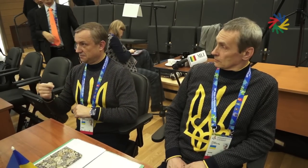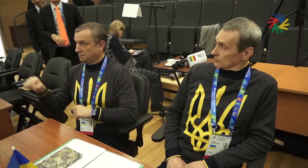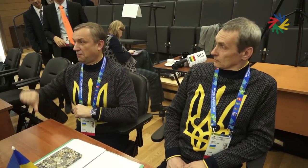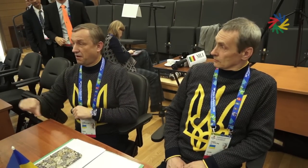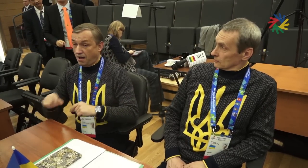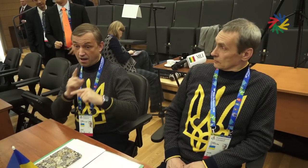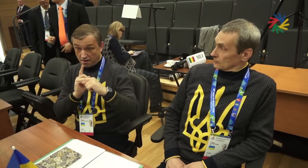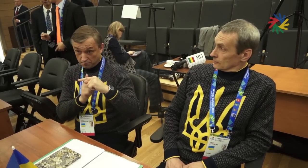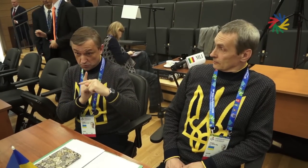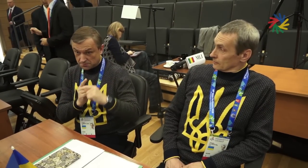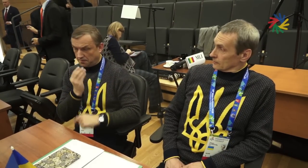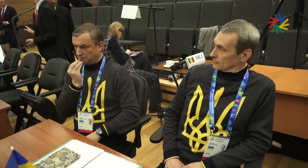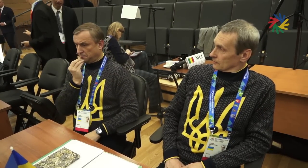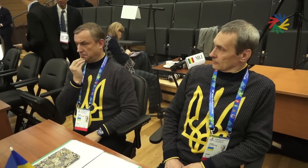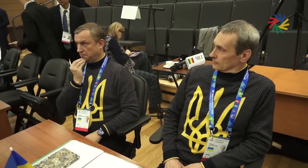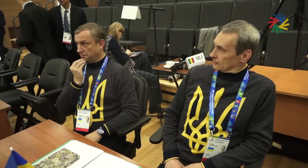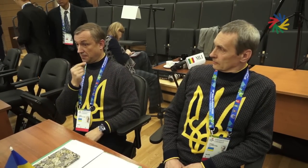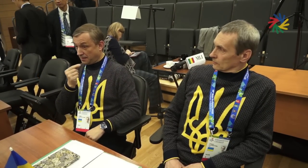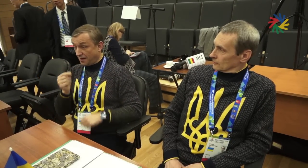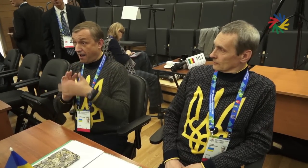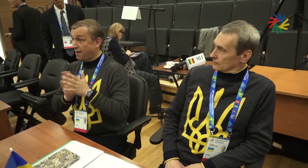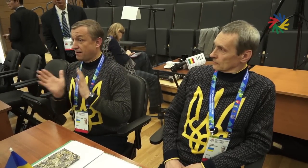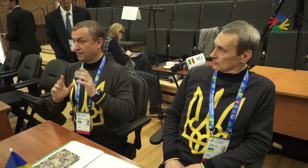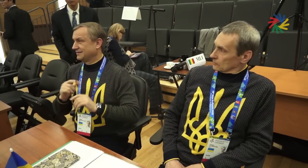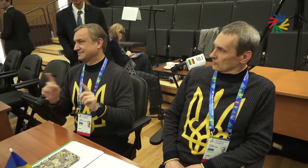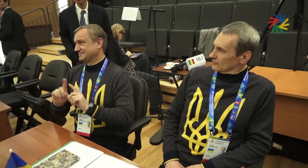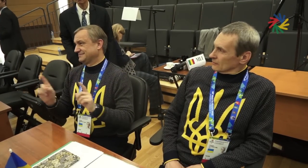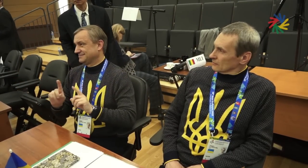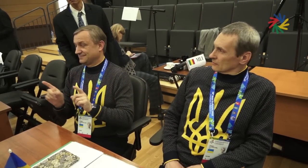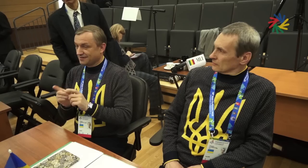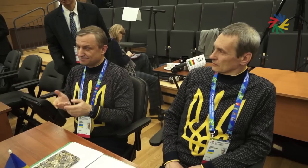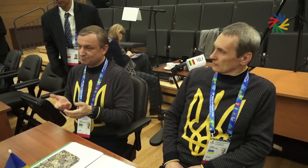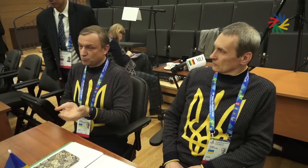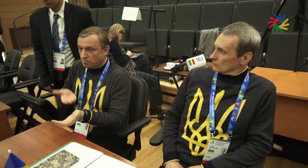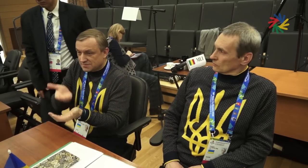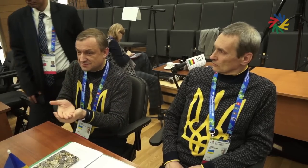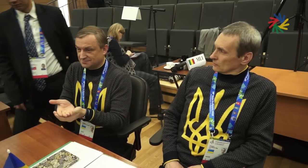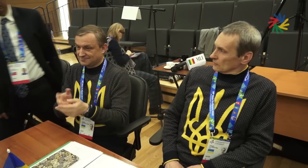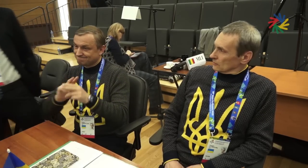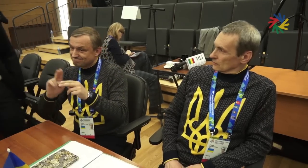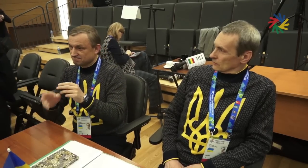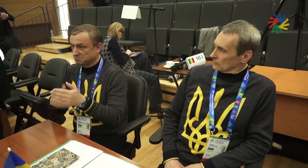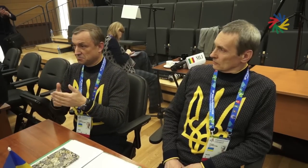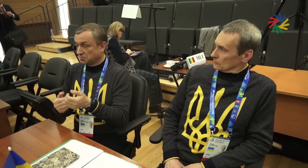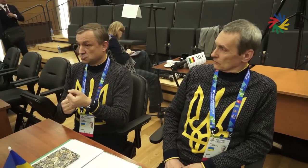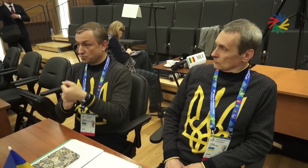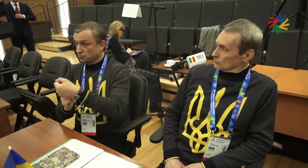People tend not to comment about the good things but focus on the bad things. This is not acceptable. Instead, we need to adjust and support each other for the sake of the